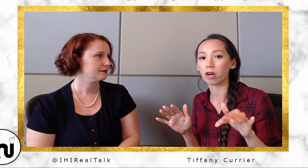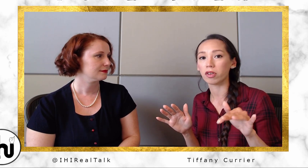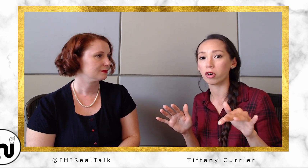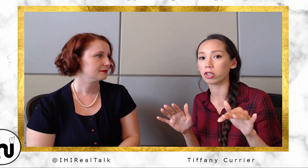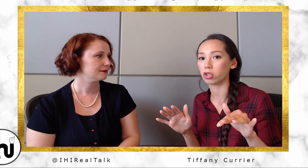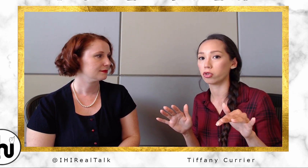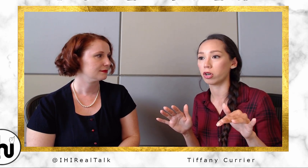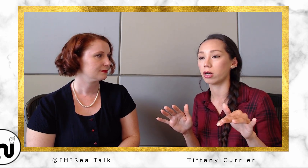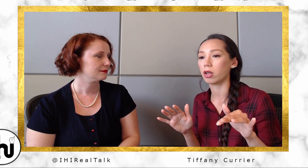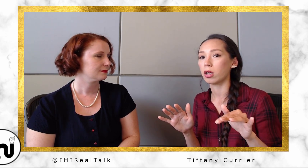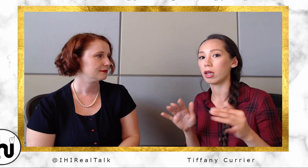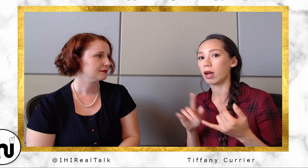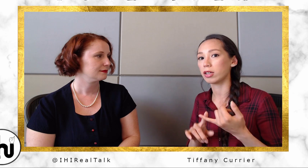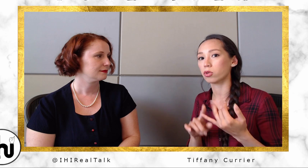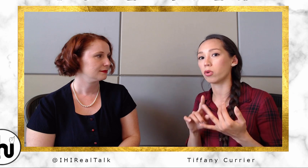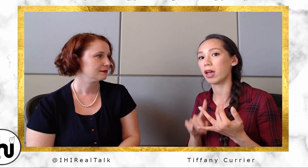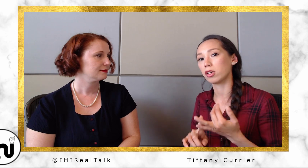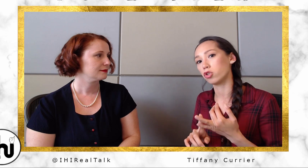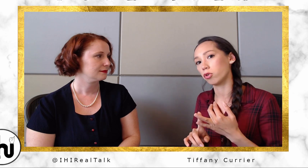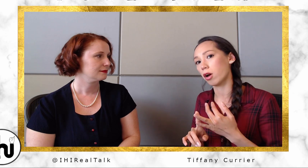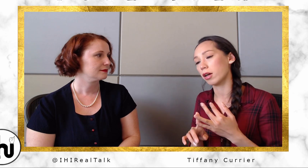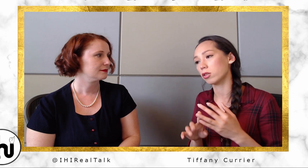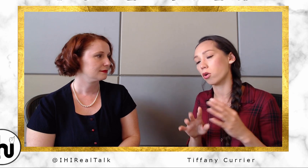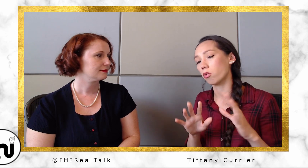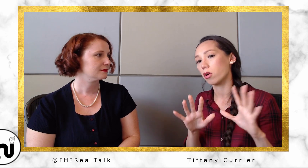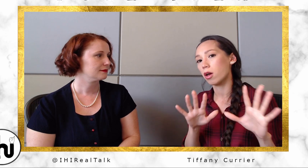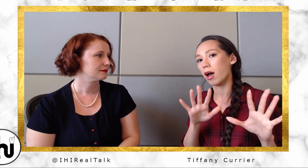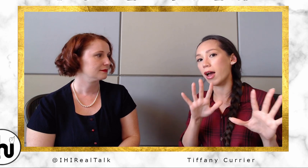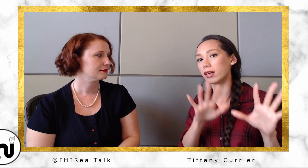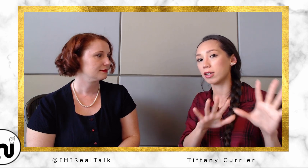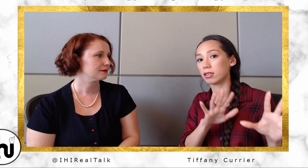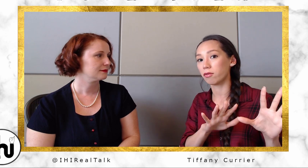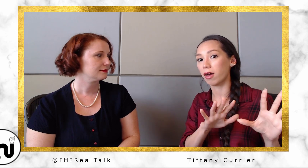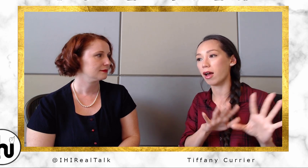children in high school and in junior high, so I had a taste of that. And then